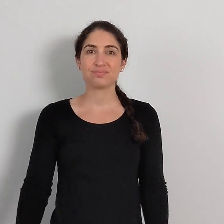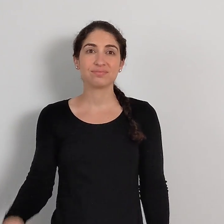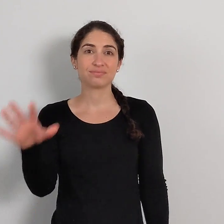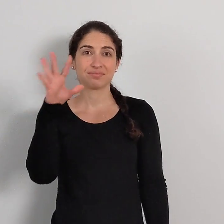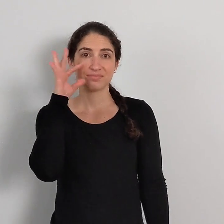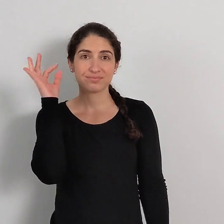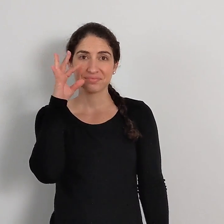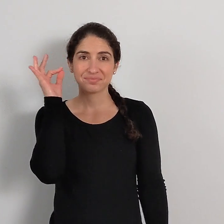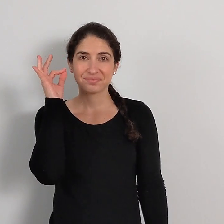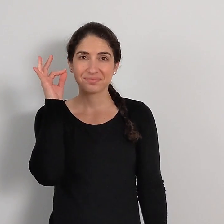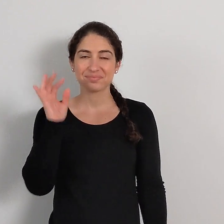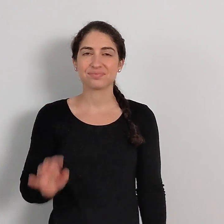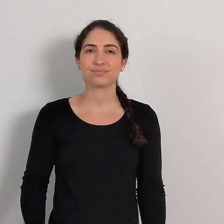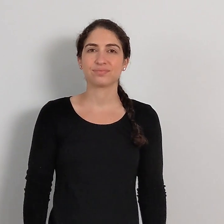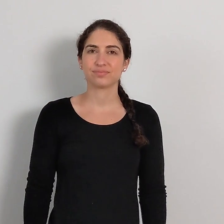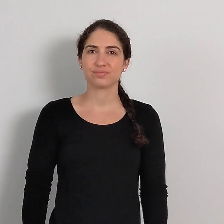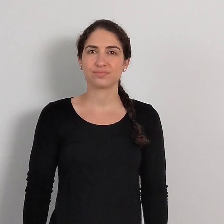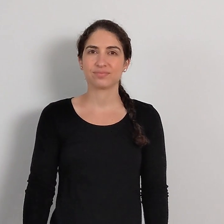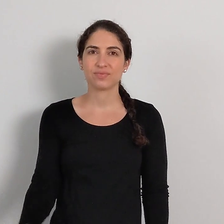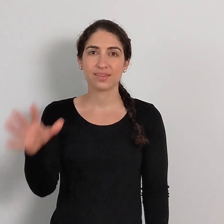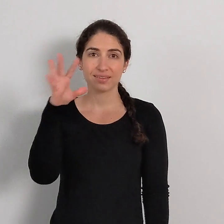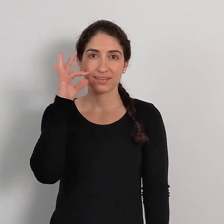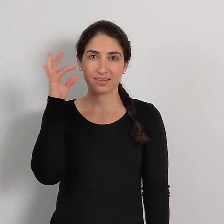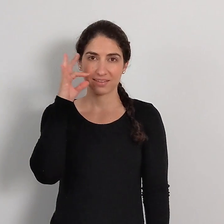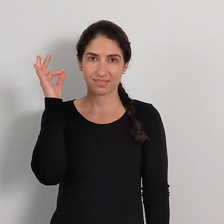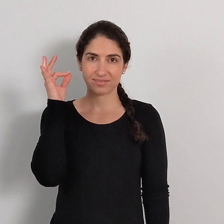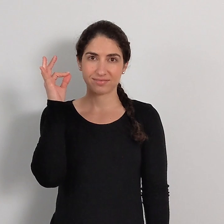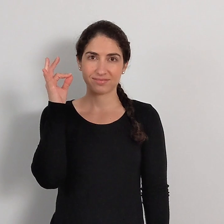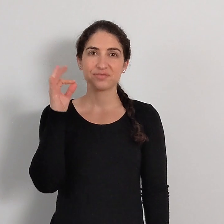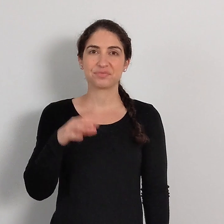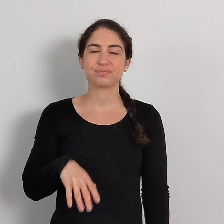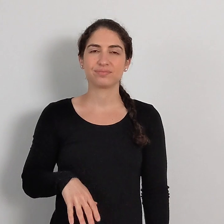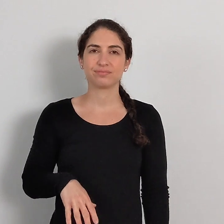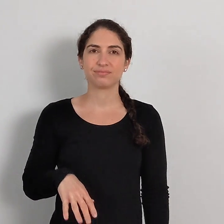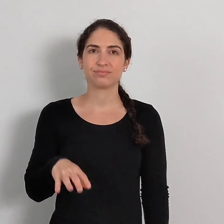CAT